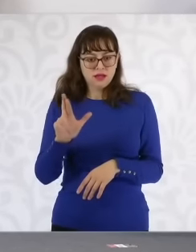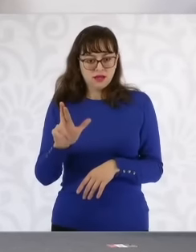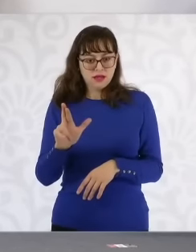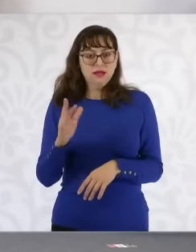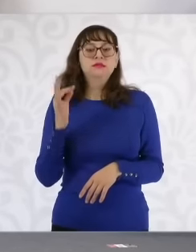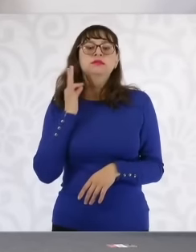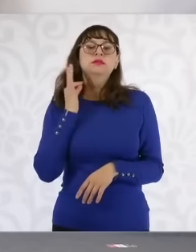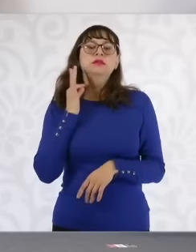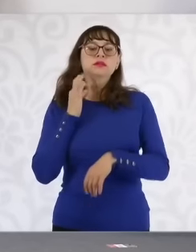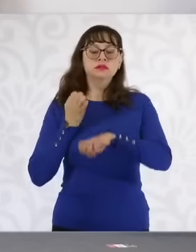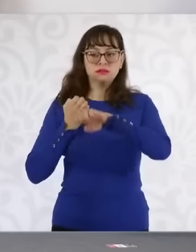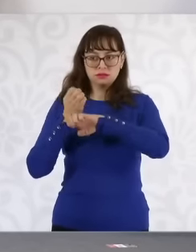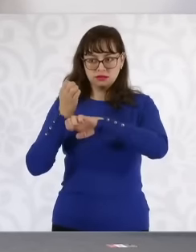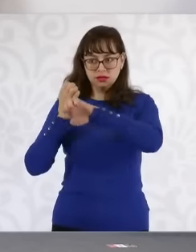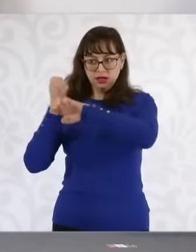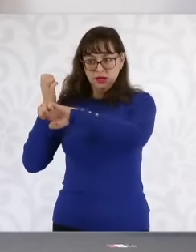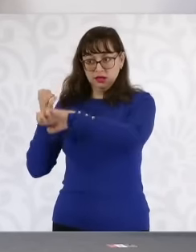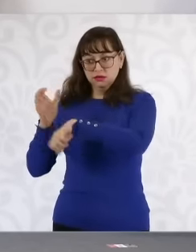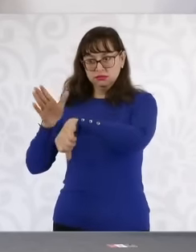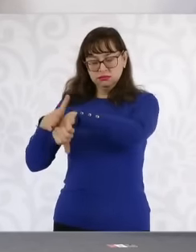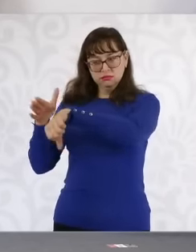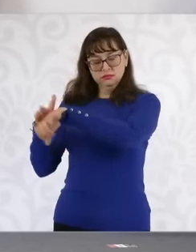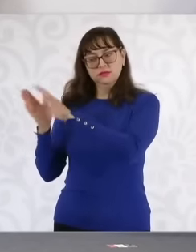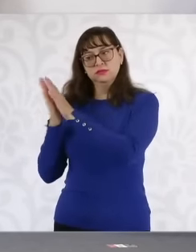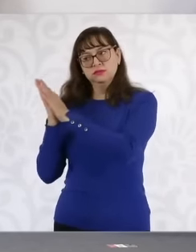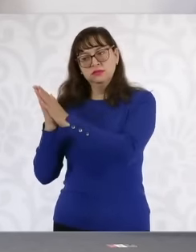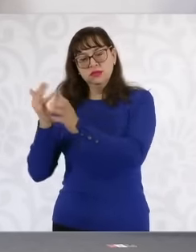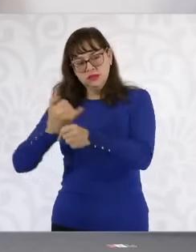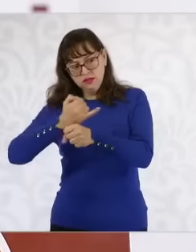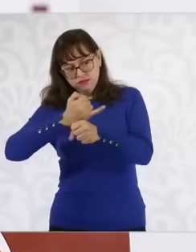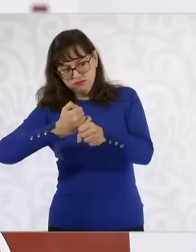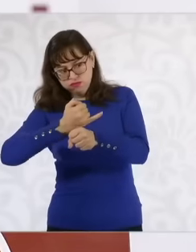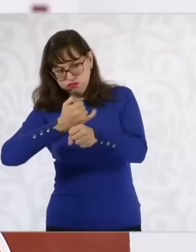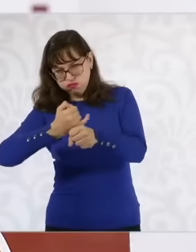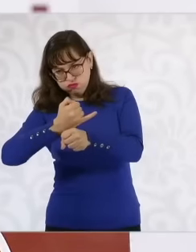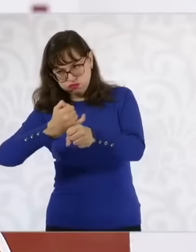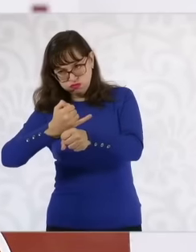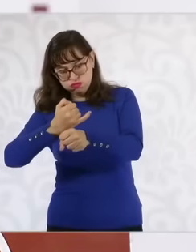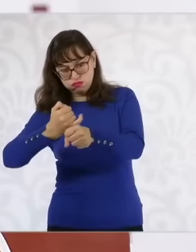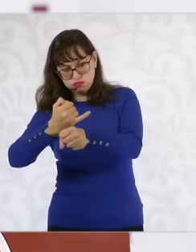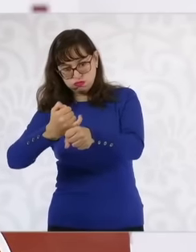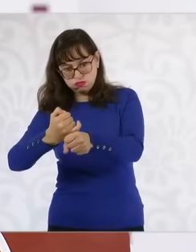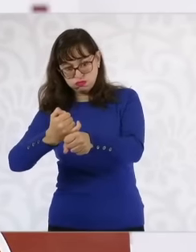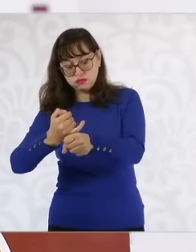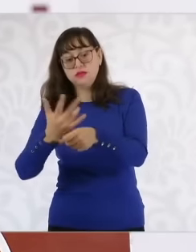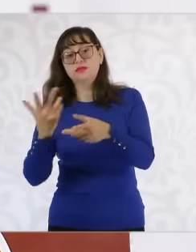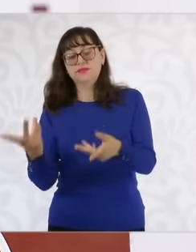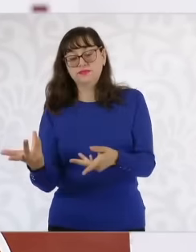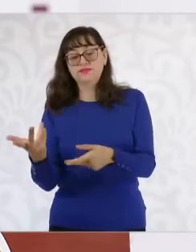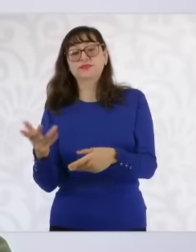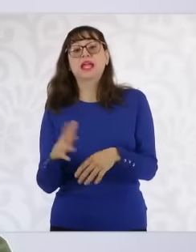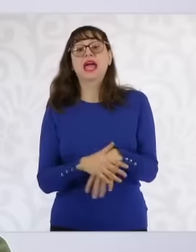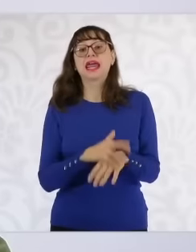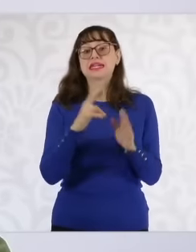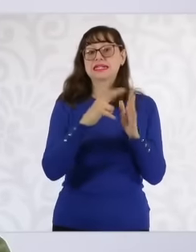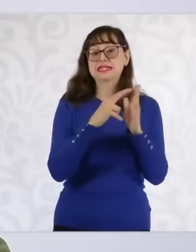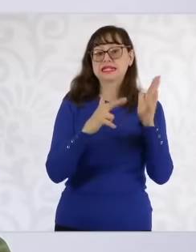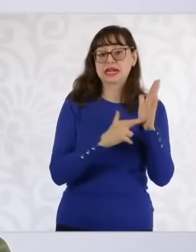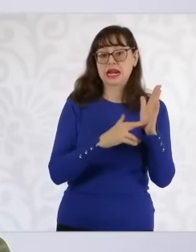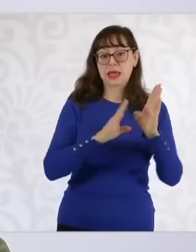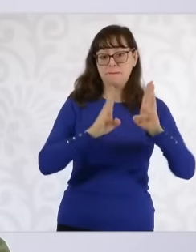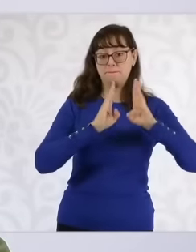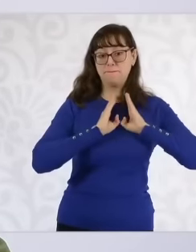those of the States, and military crimes are also investigated by